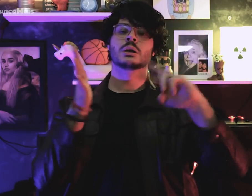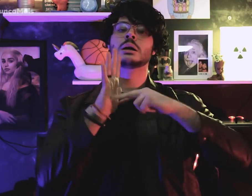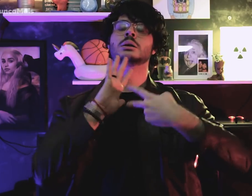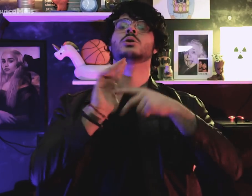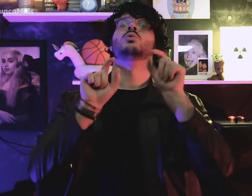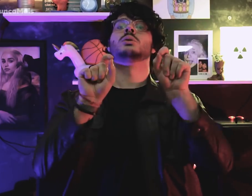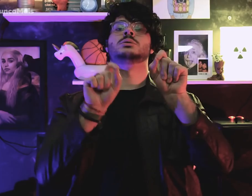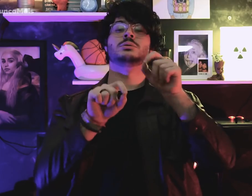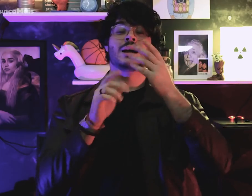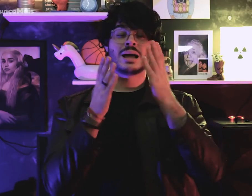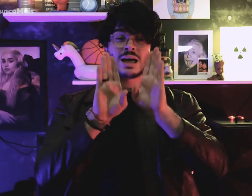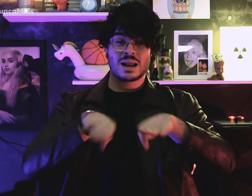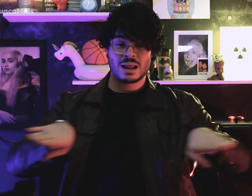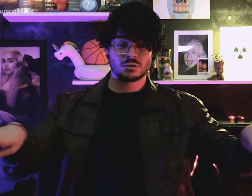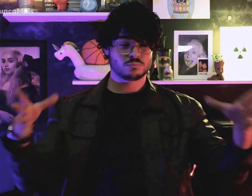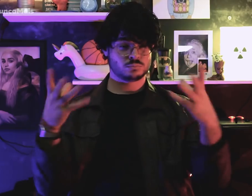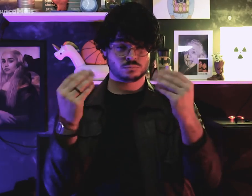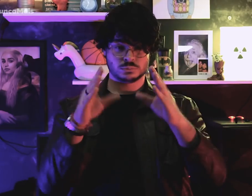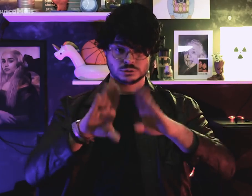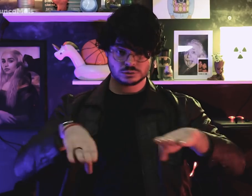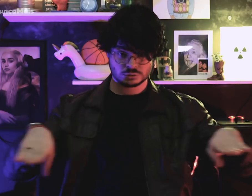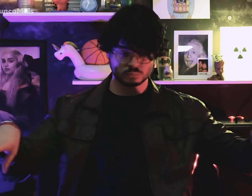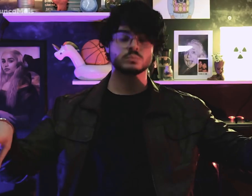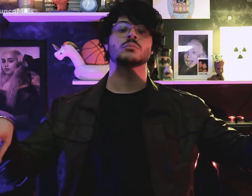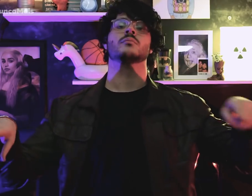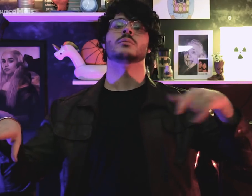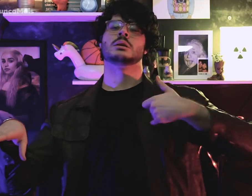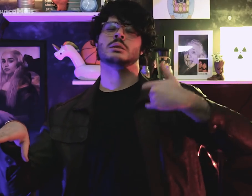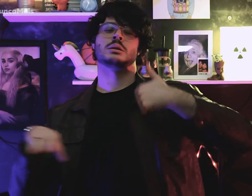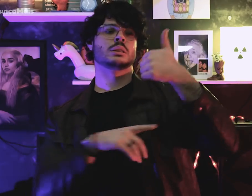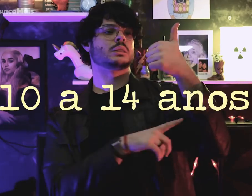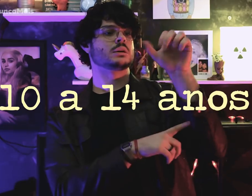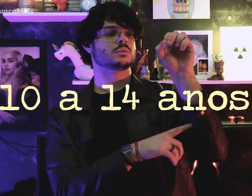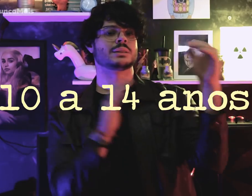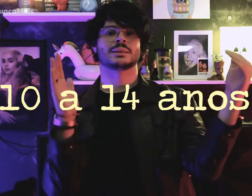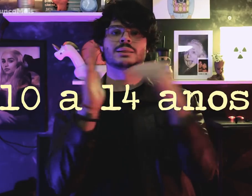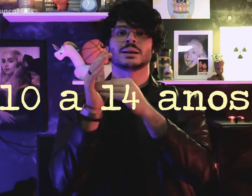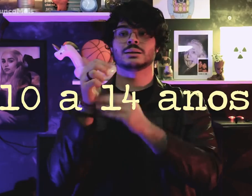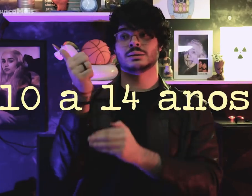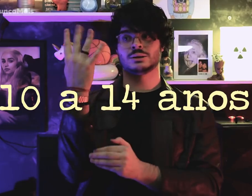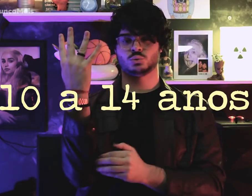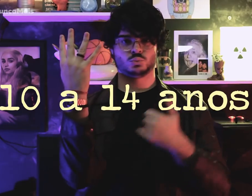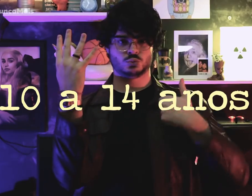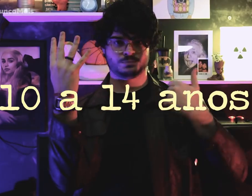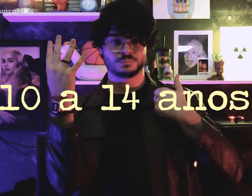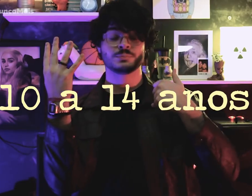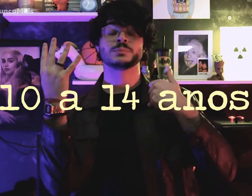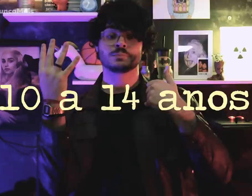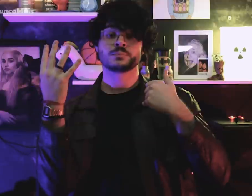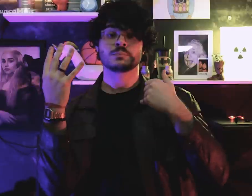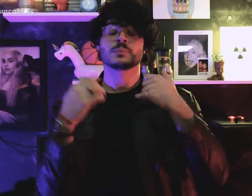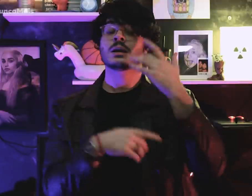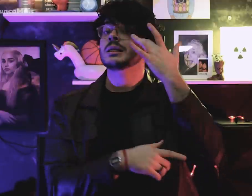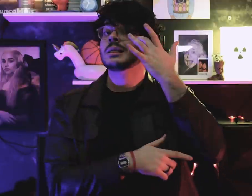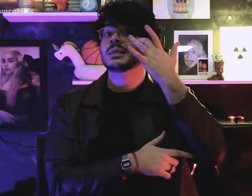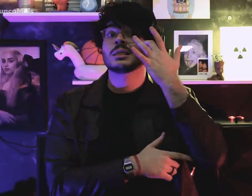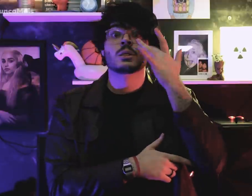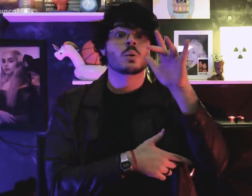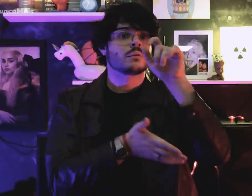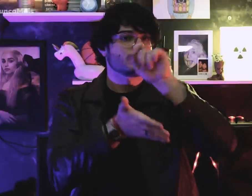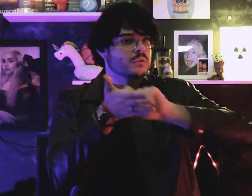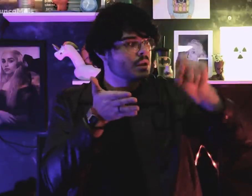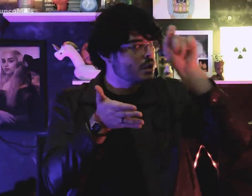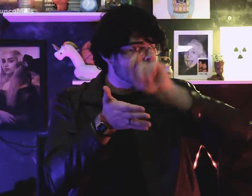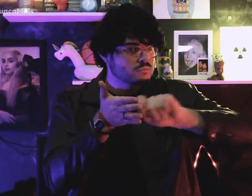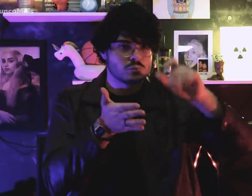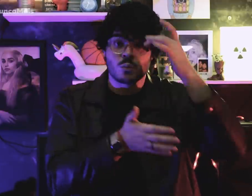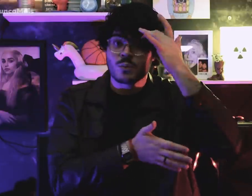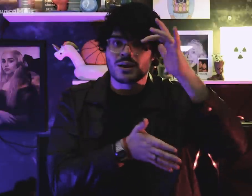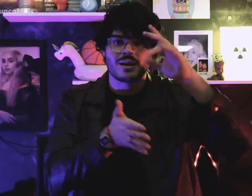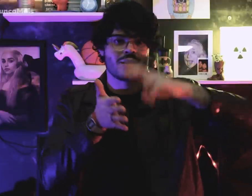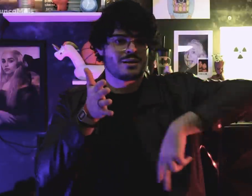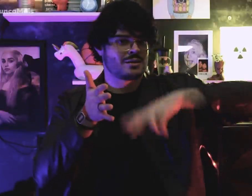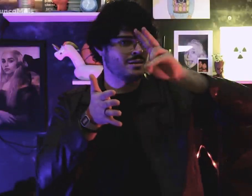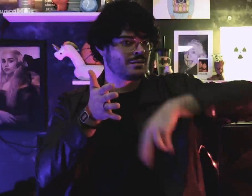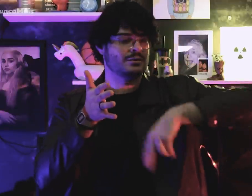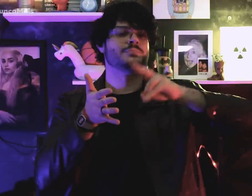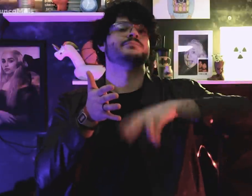Many children aged 10 to 14 they could not read or write.